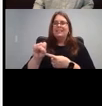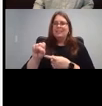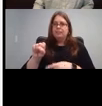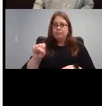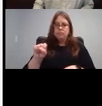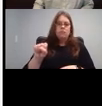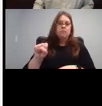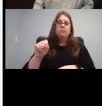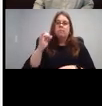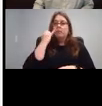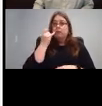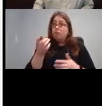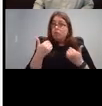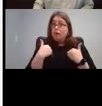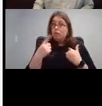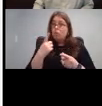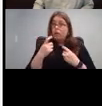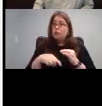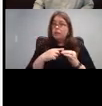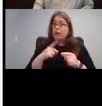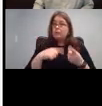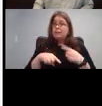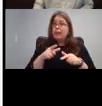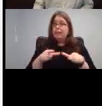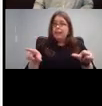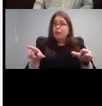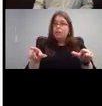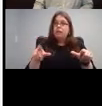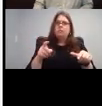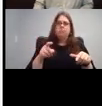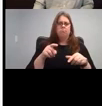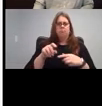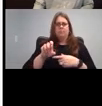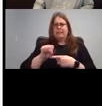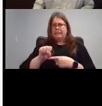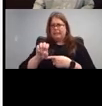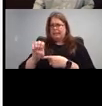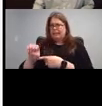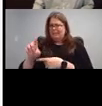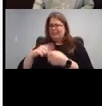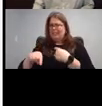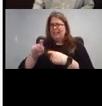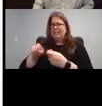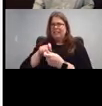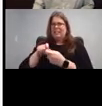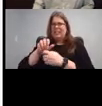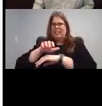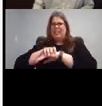have questions about sign language, your questions about Signed Exact English and you're not sure what the differences are.